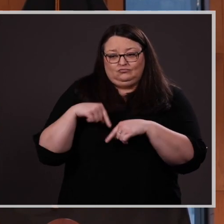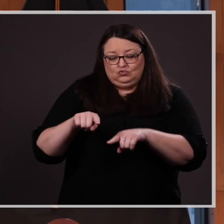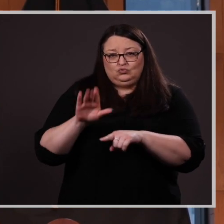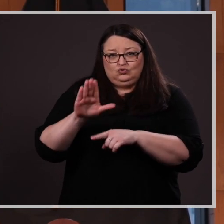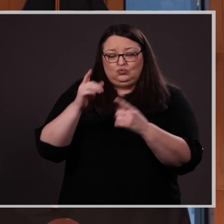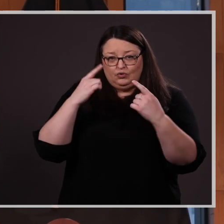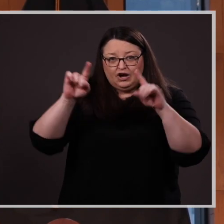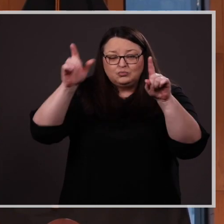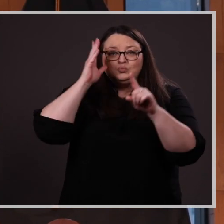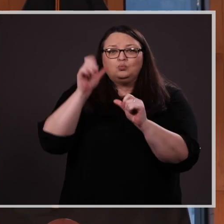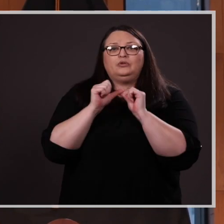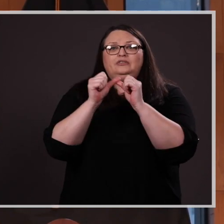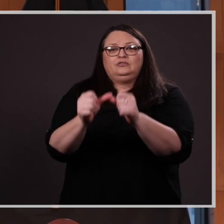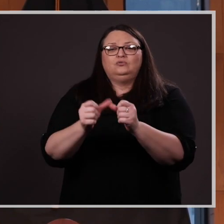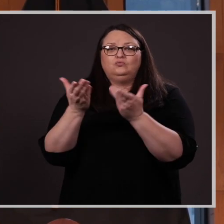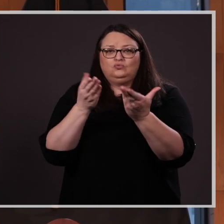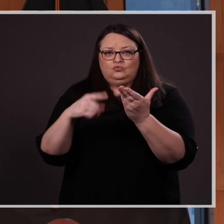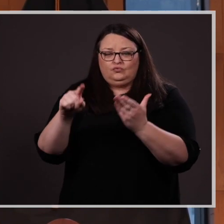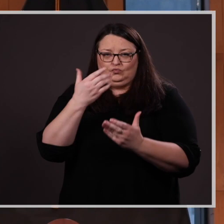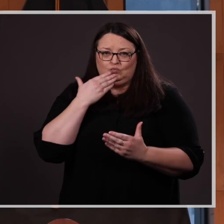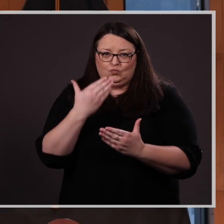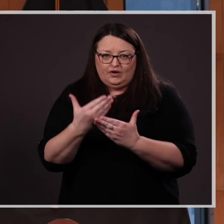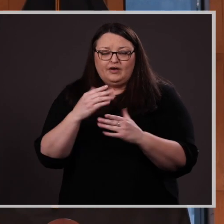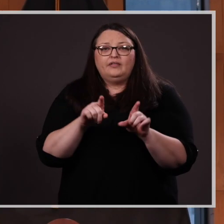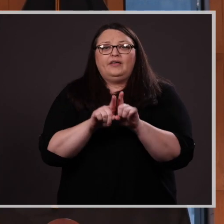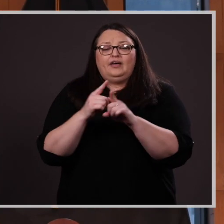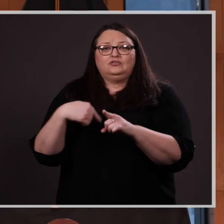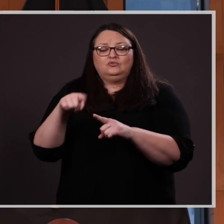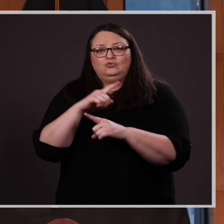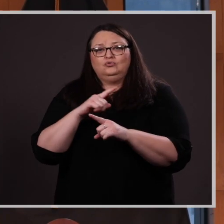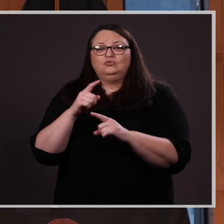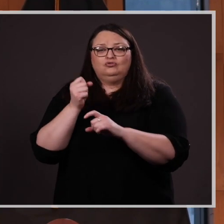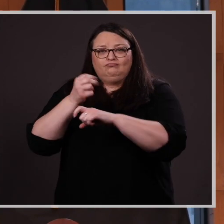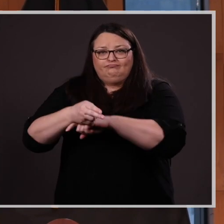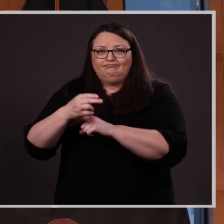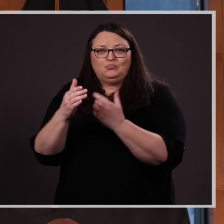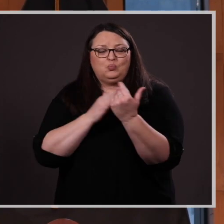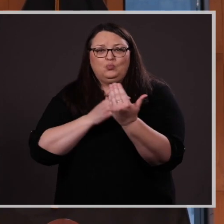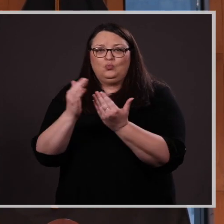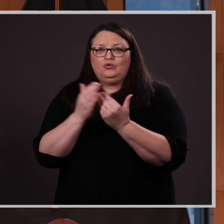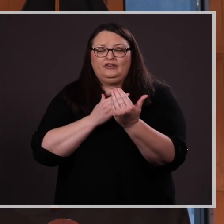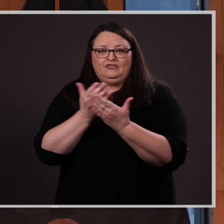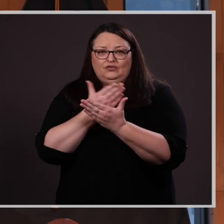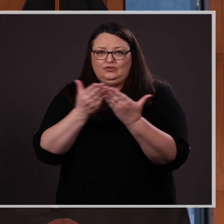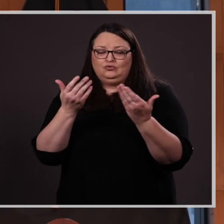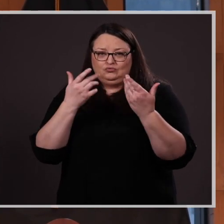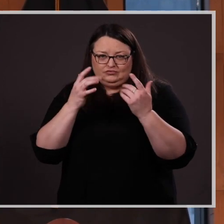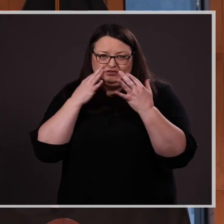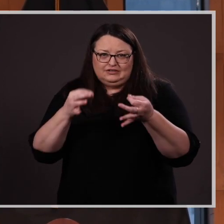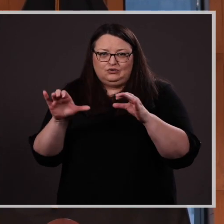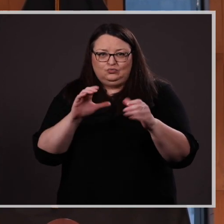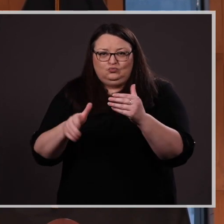will continue to serve you well as you tackle whatever mountains you choose to climb next.